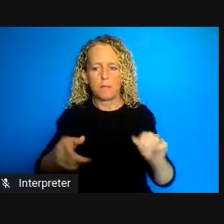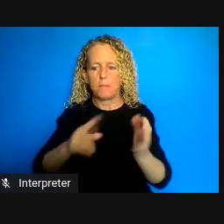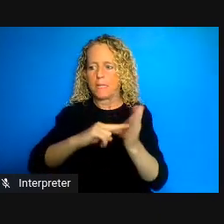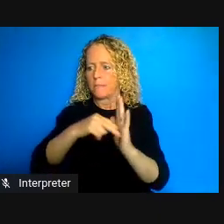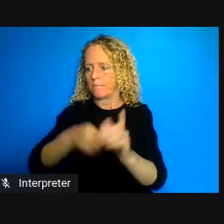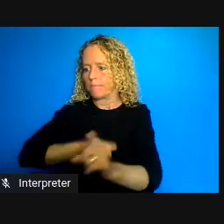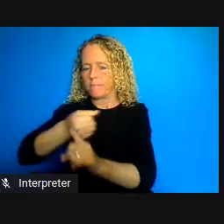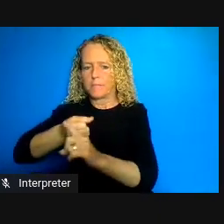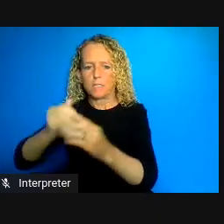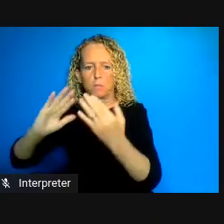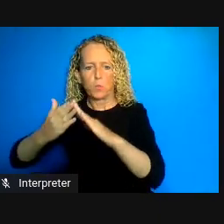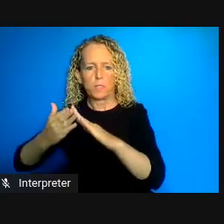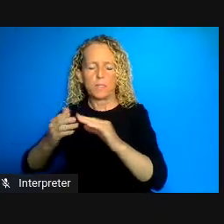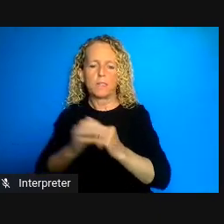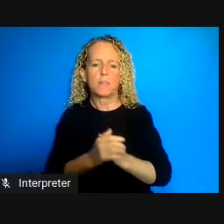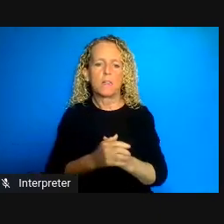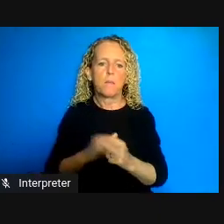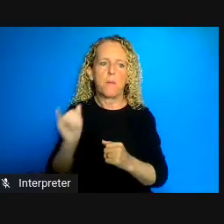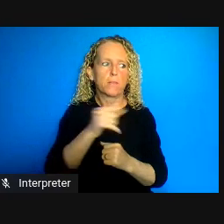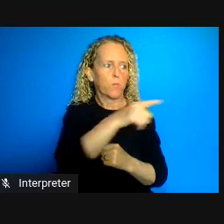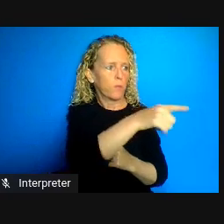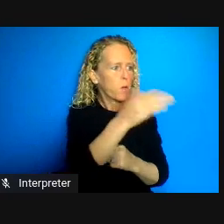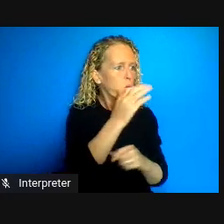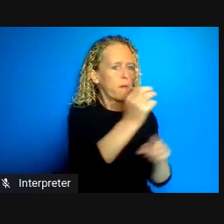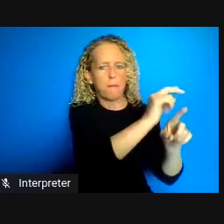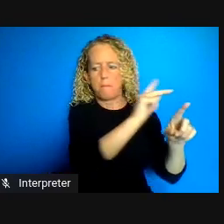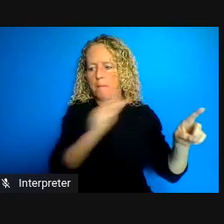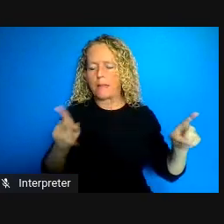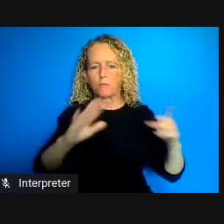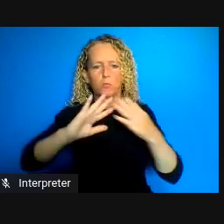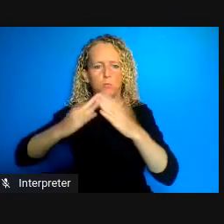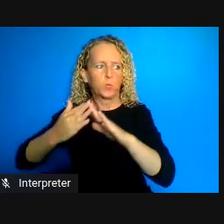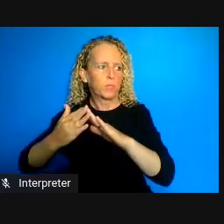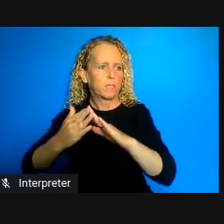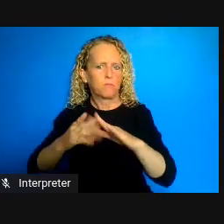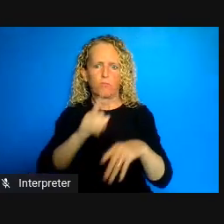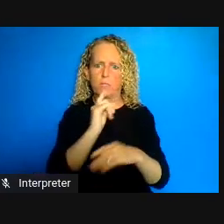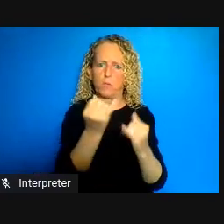communities in a worse shape they entered prison and again they are